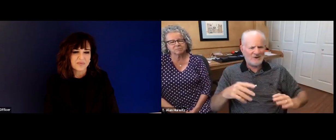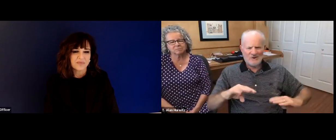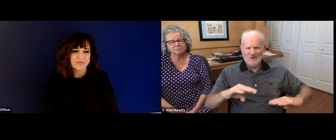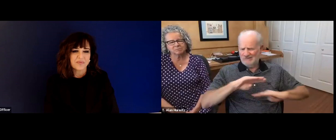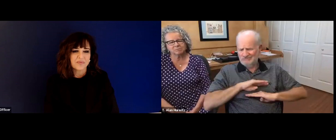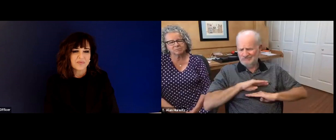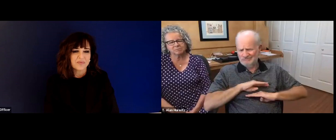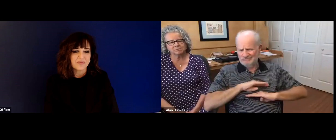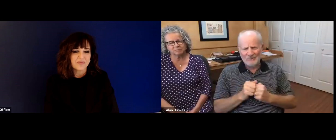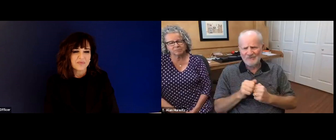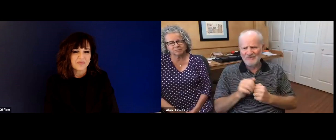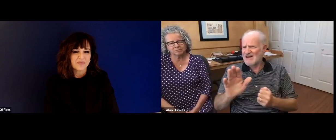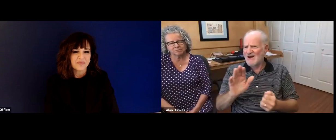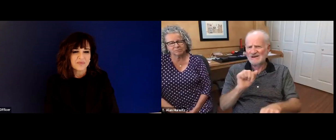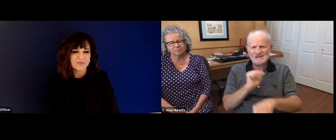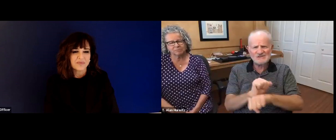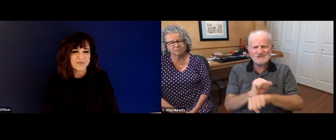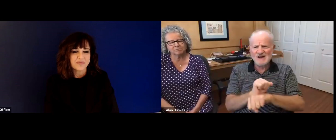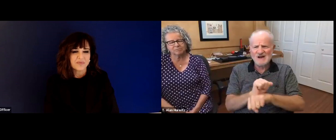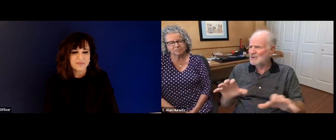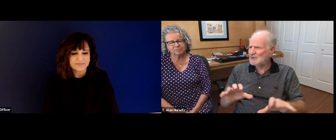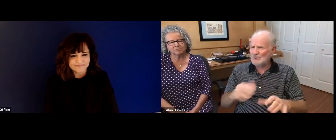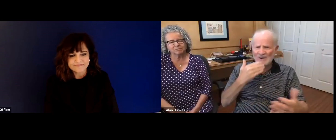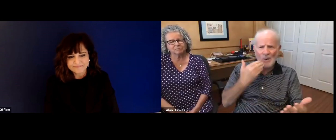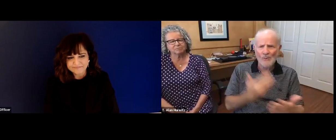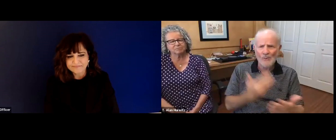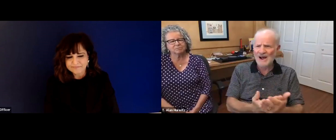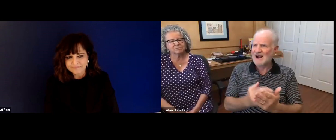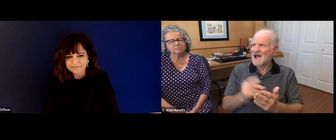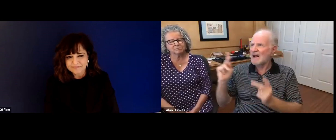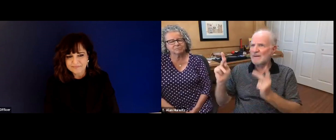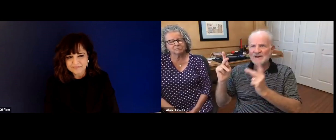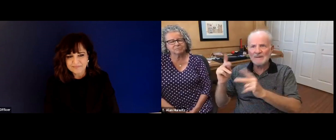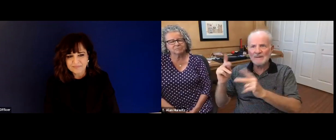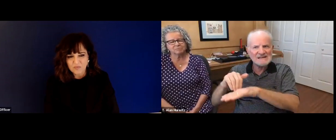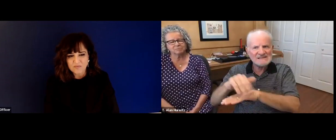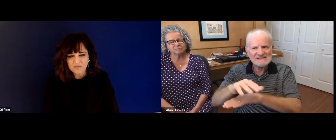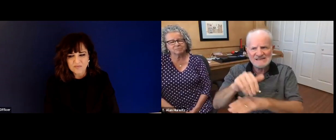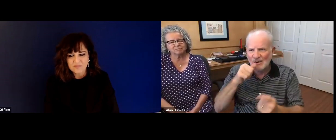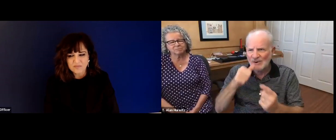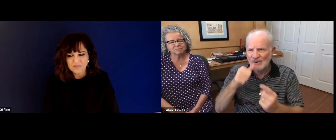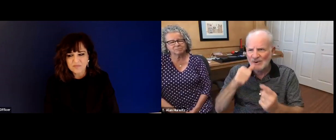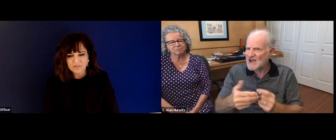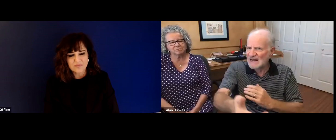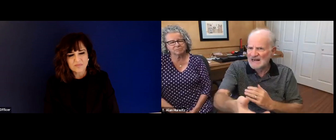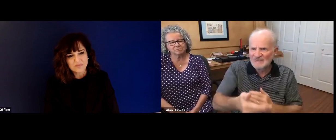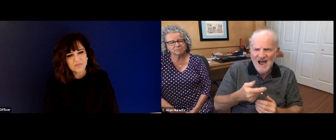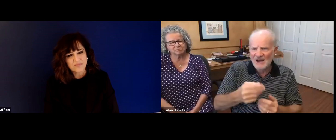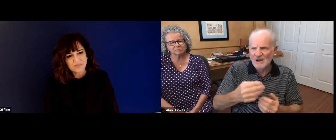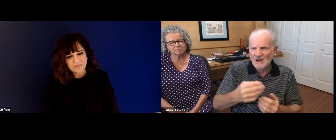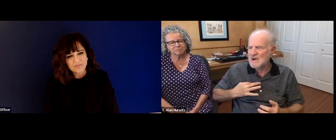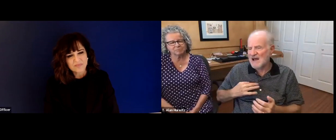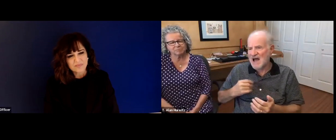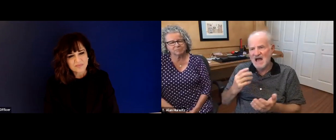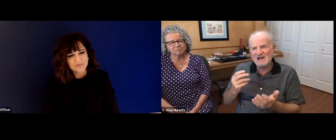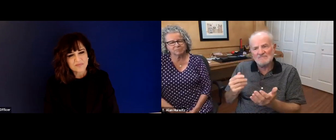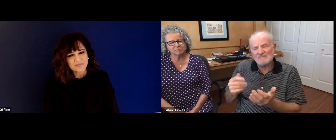accepting an invitation for an interview at another position. The best time is when you're actually pretty content with